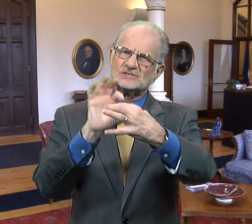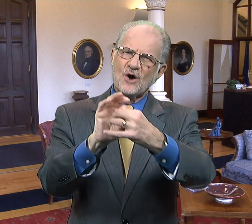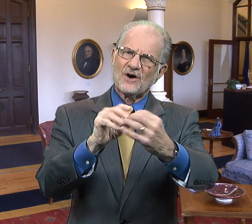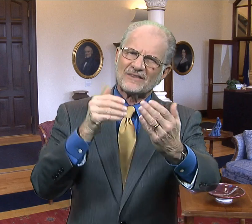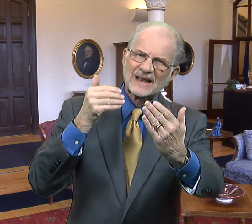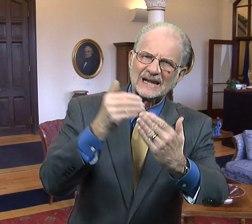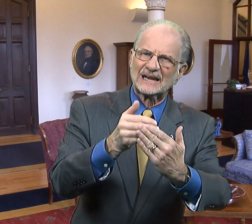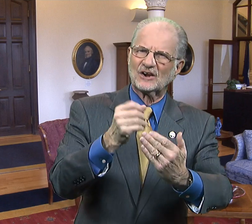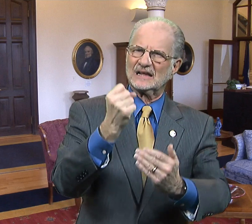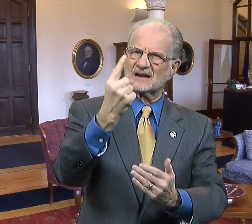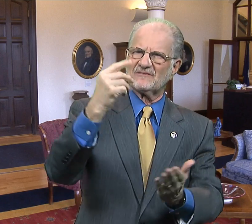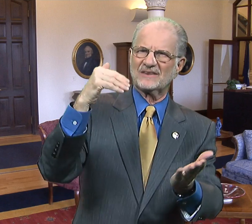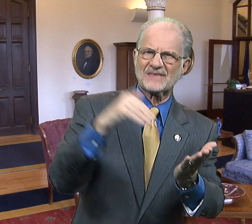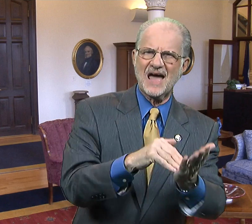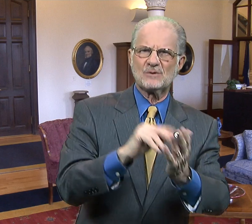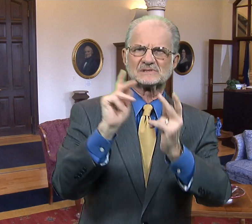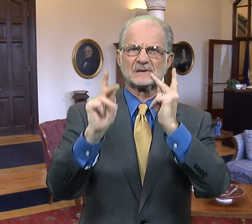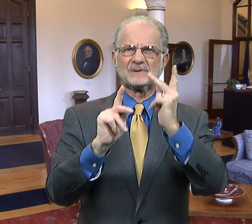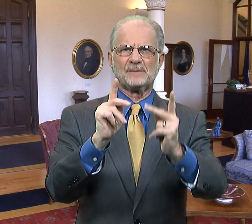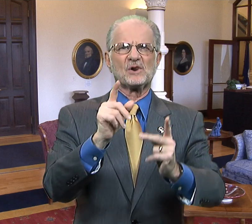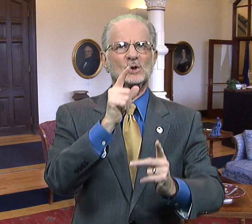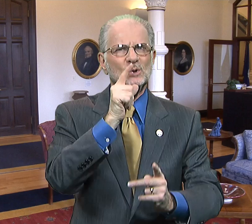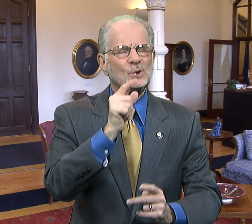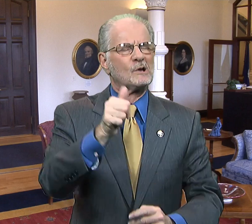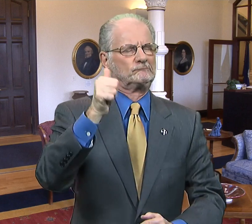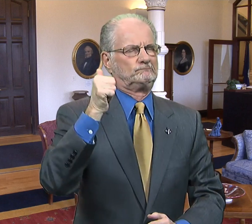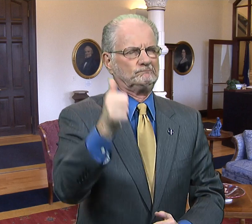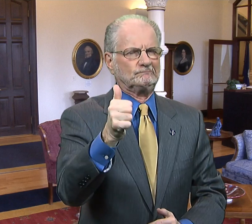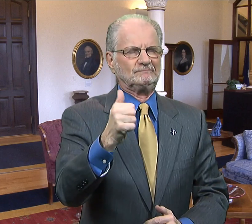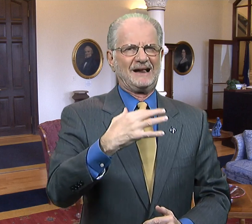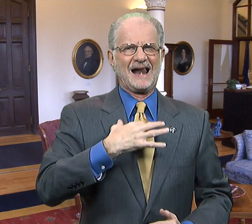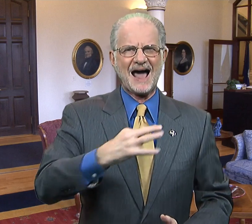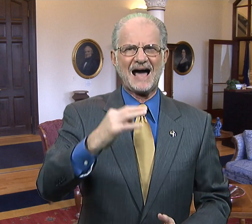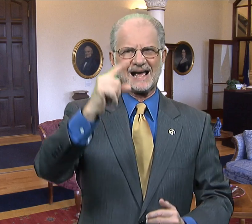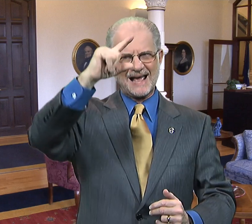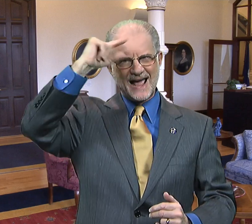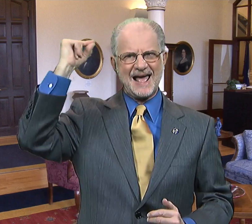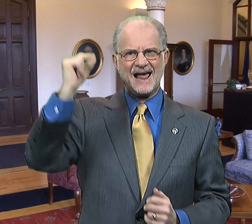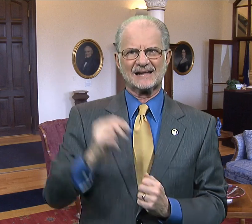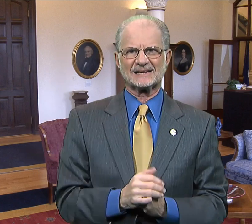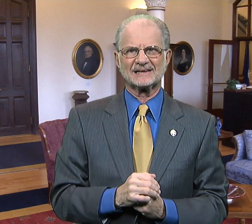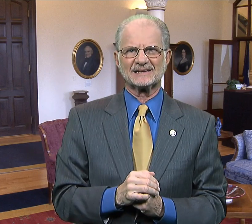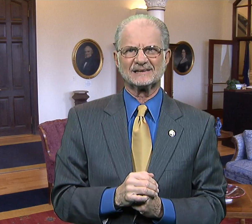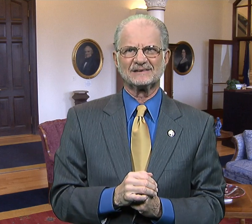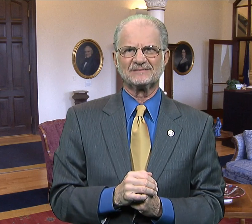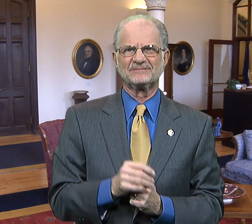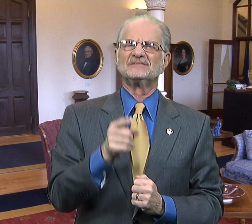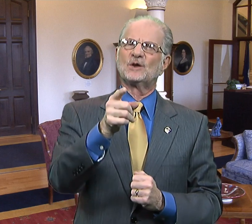Join the nearly 11,000 people who "like" Gallaudet!